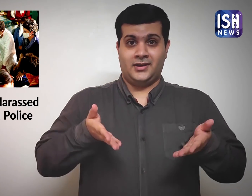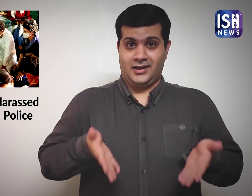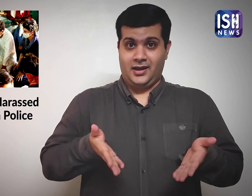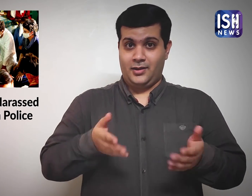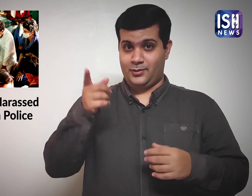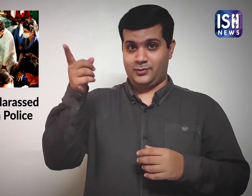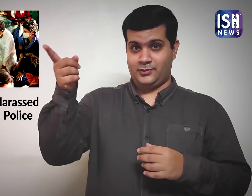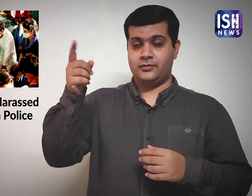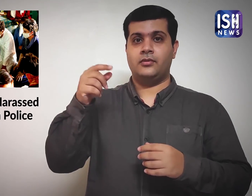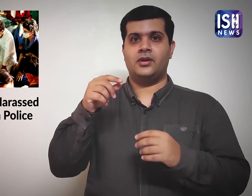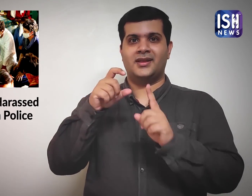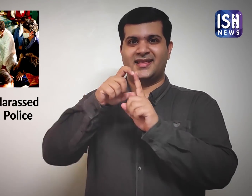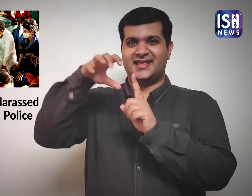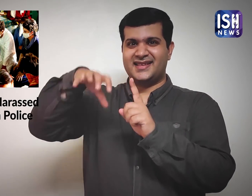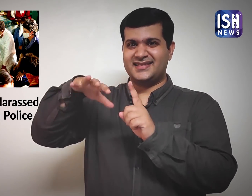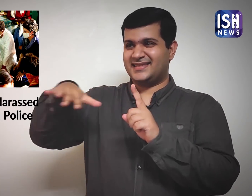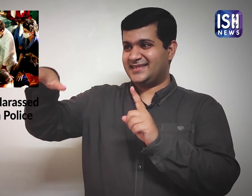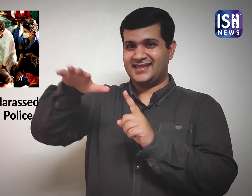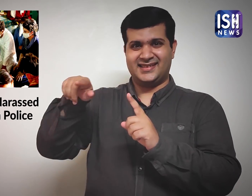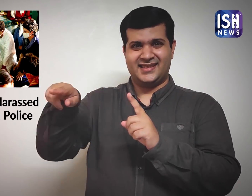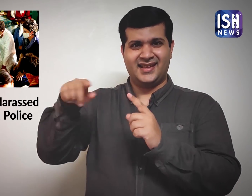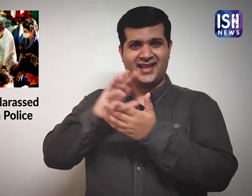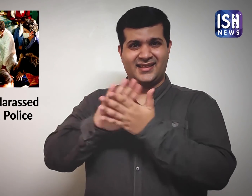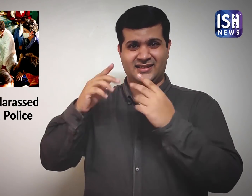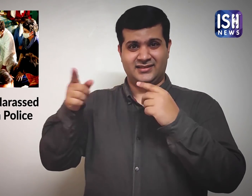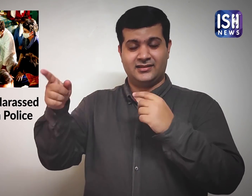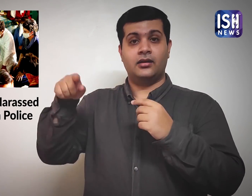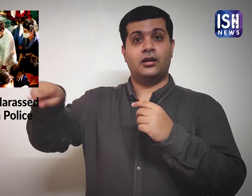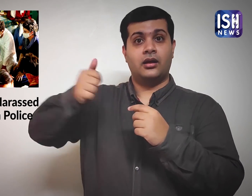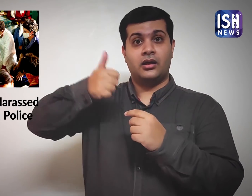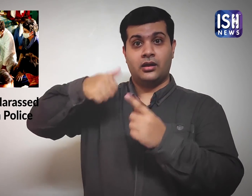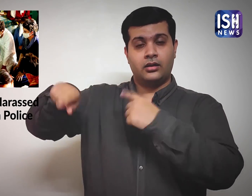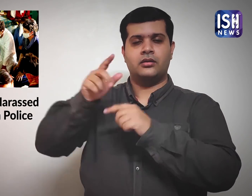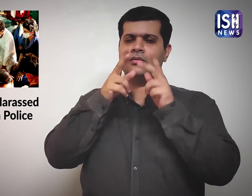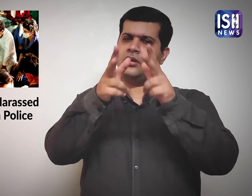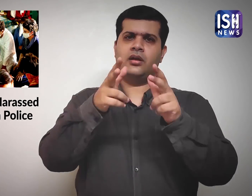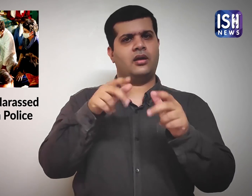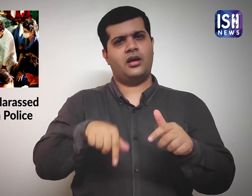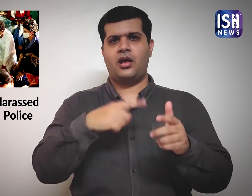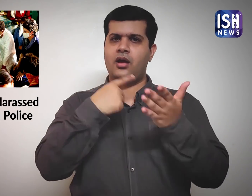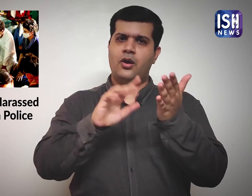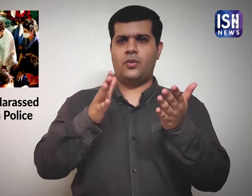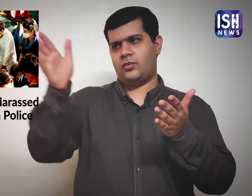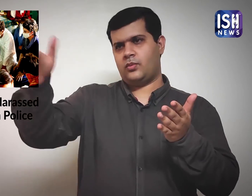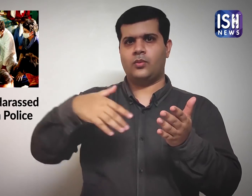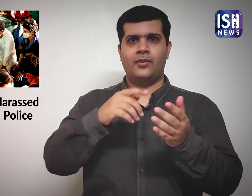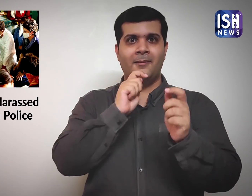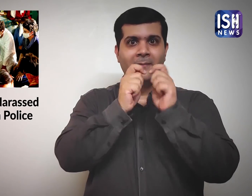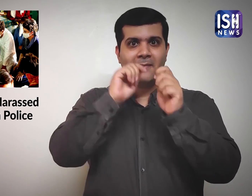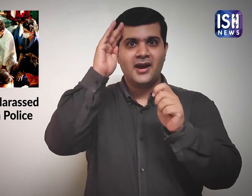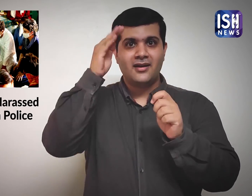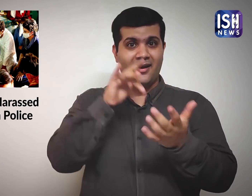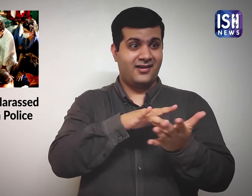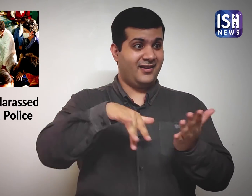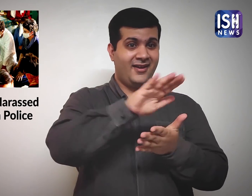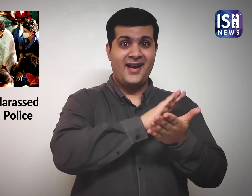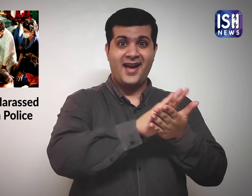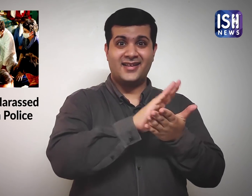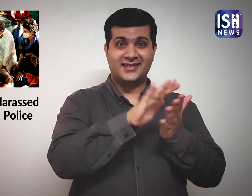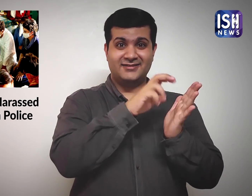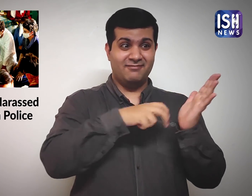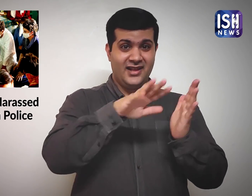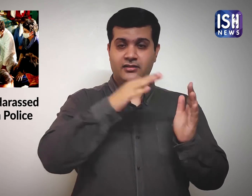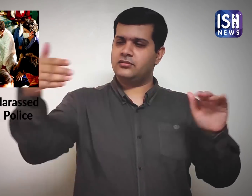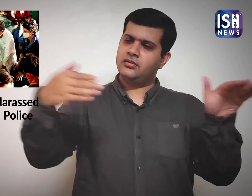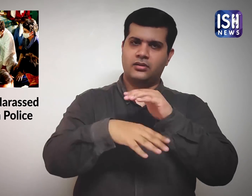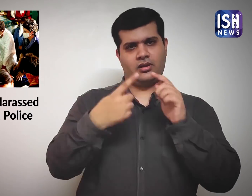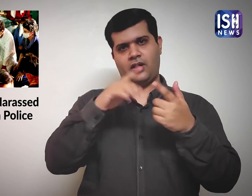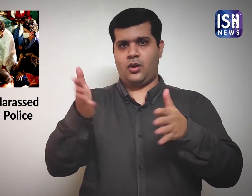The district administration has now allowed media to enter the village